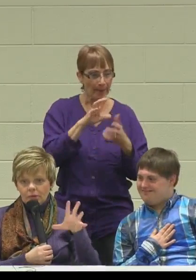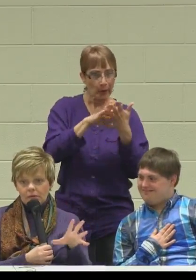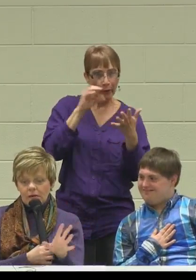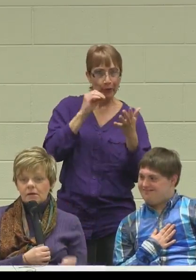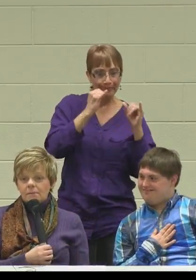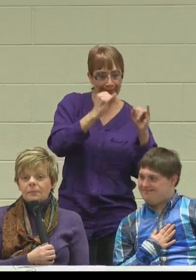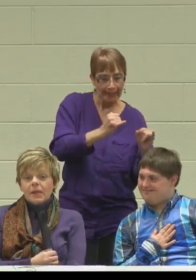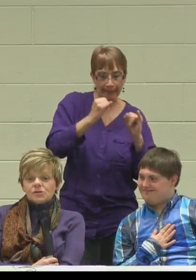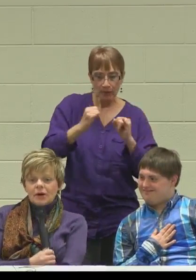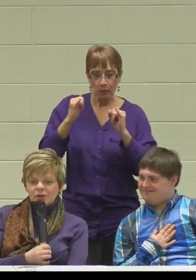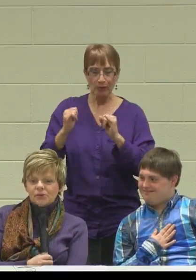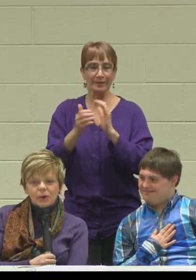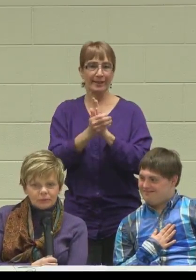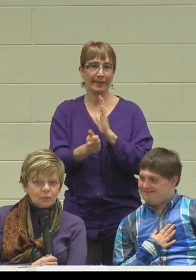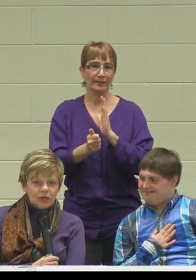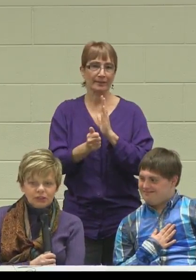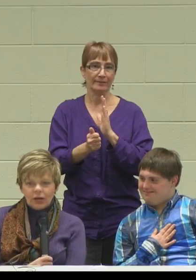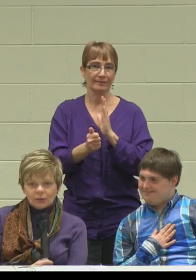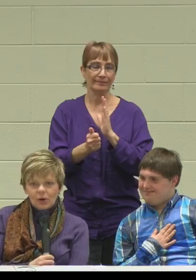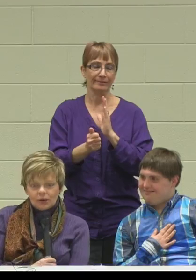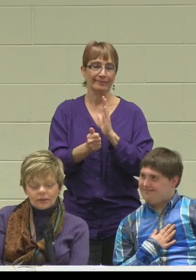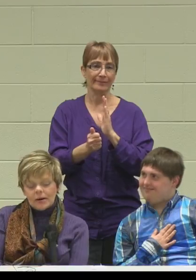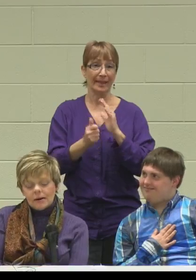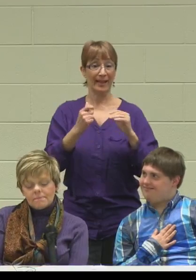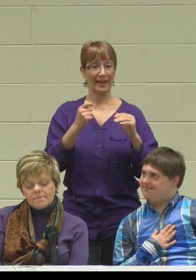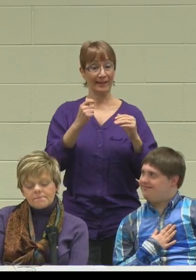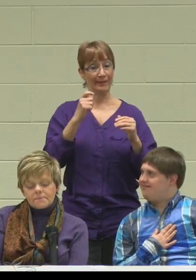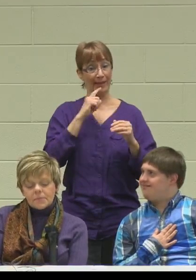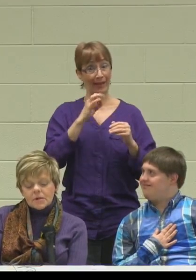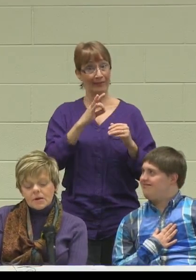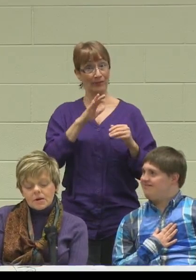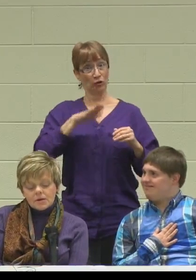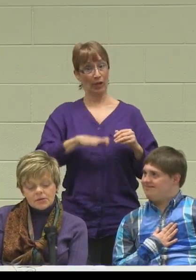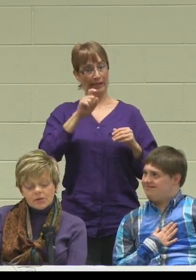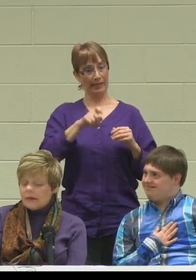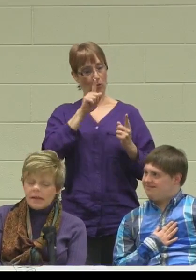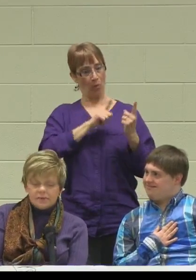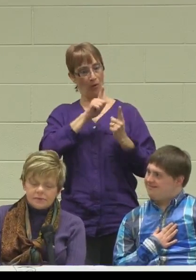and try to do what one child wants.